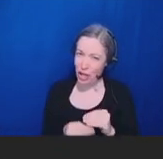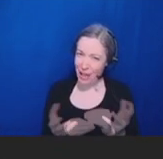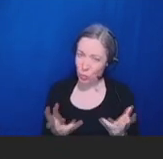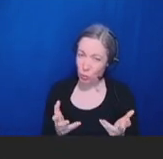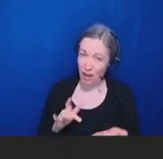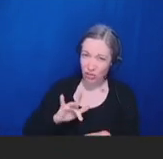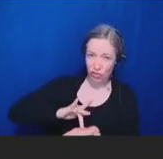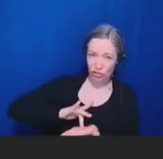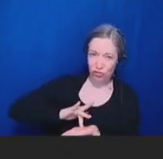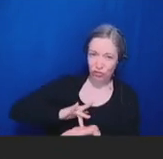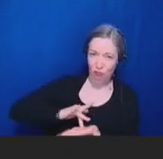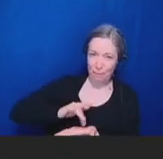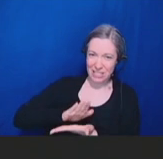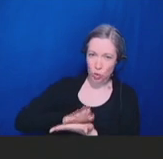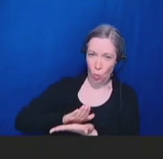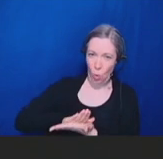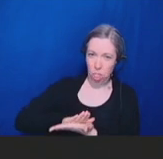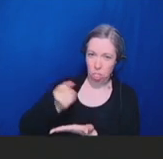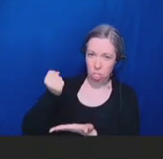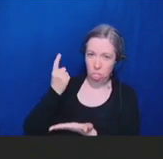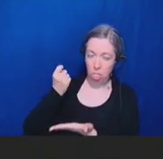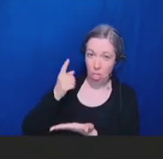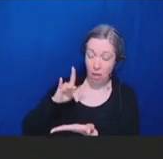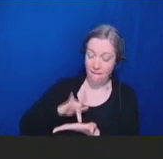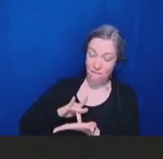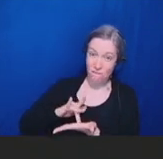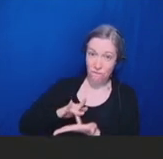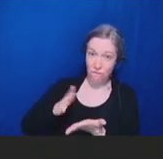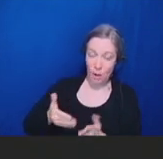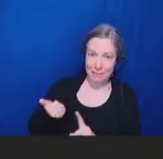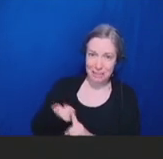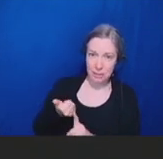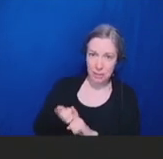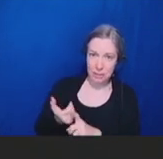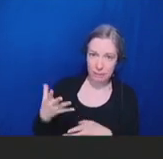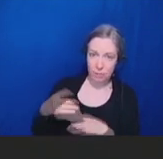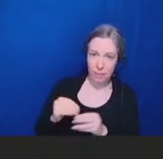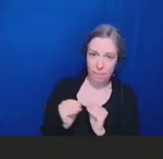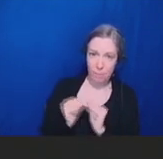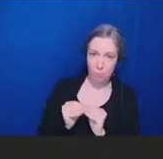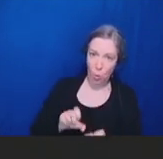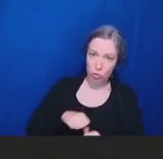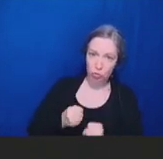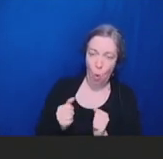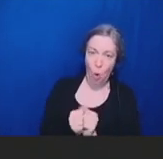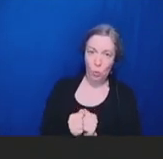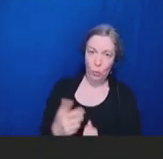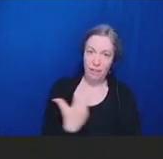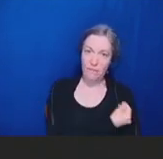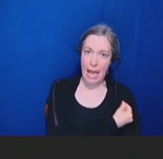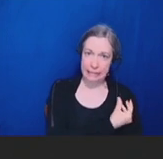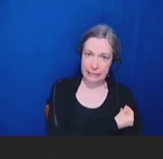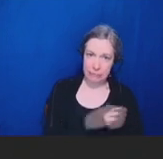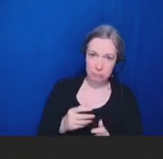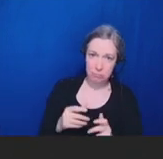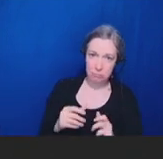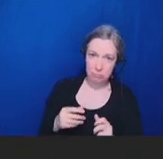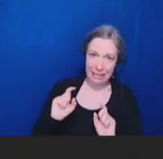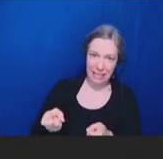much larger role in vaccinations in the United States. Thanks.